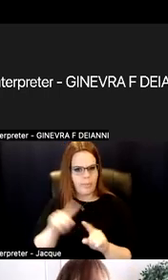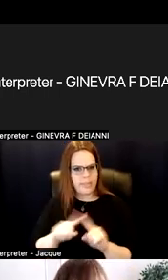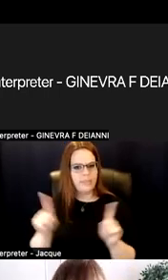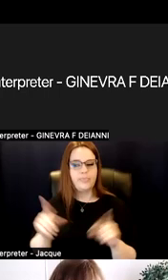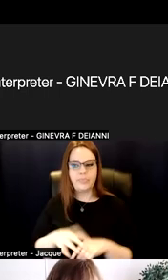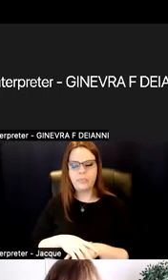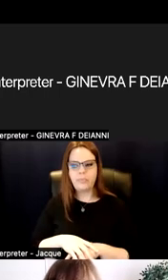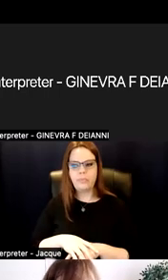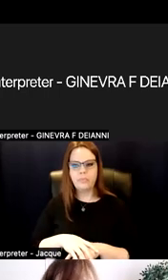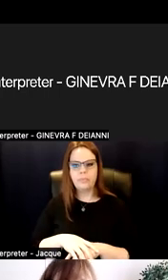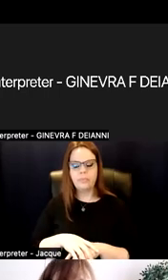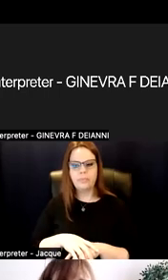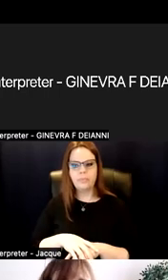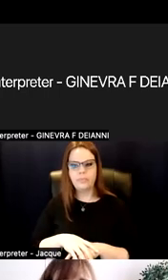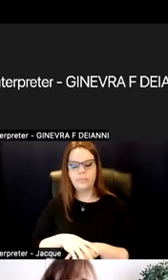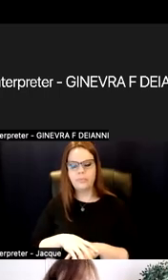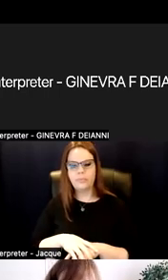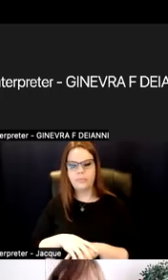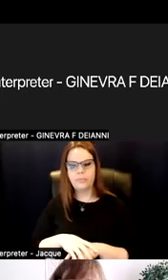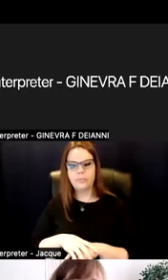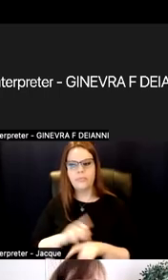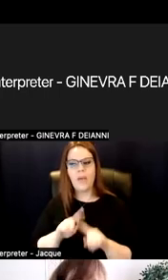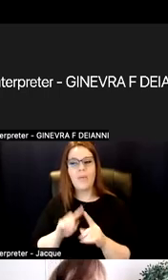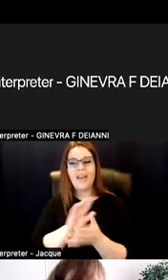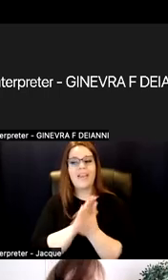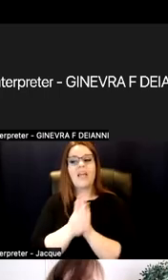at the same gist of it, to a point of really identifying